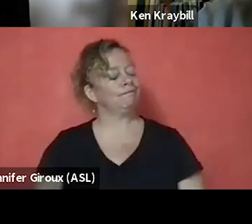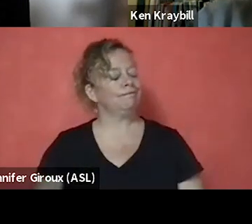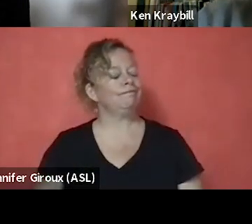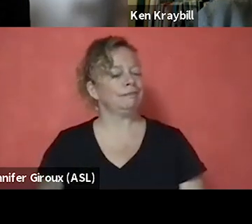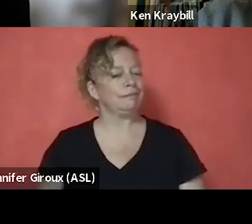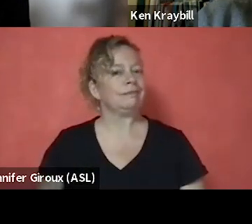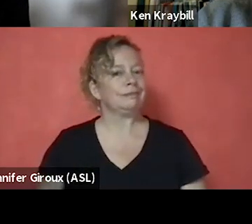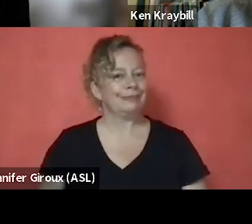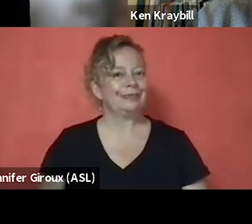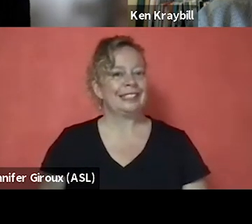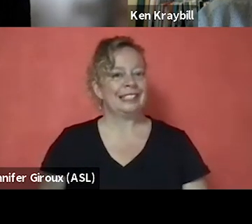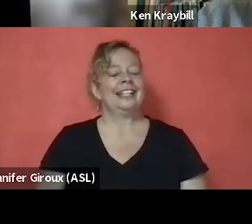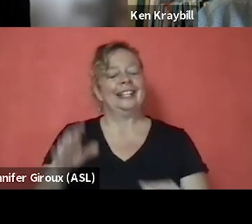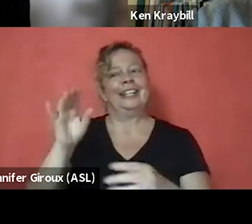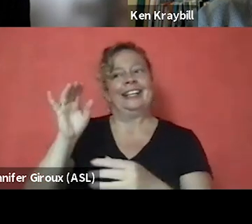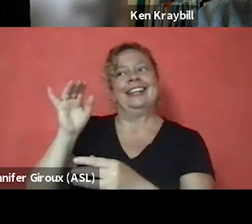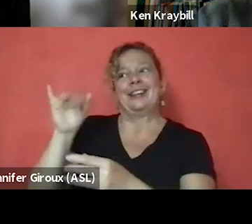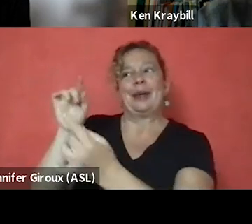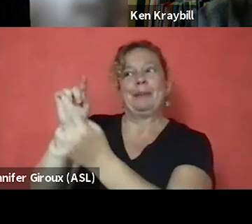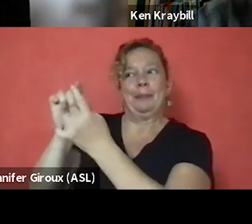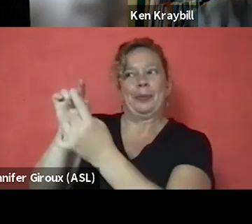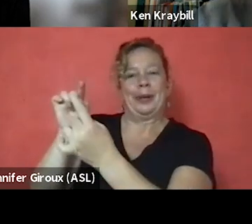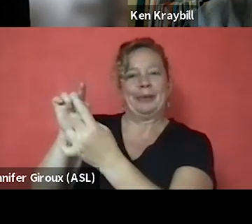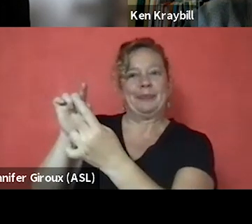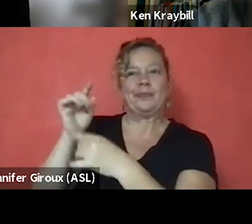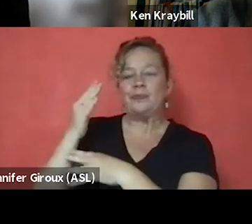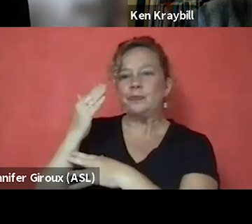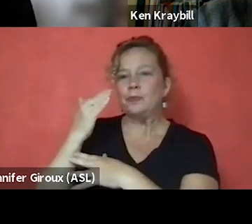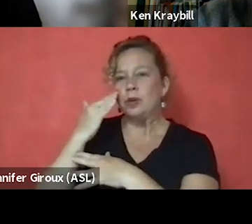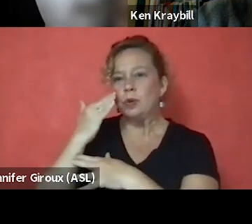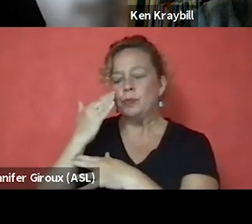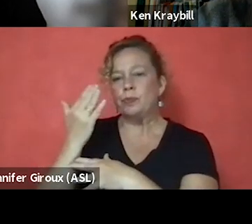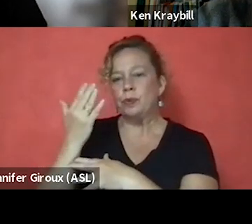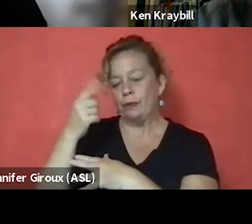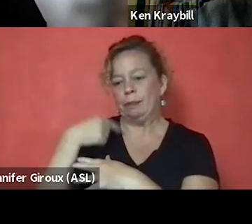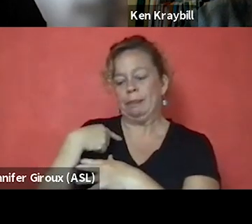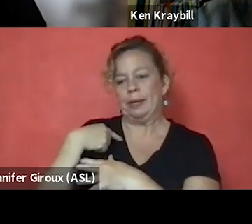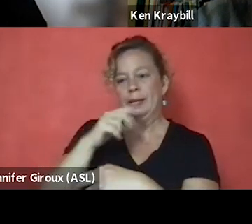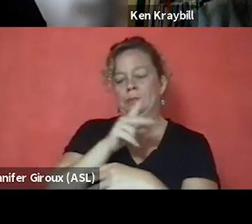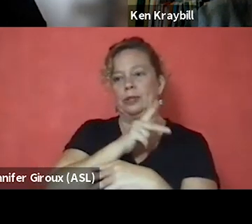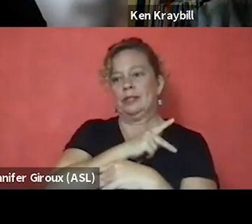[Ken] I think on that point, I know that for me personally,